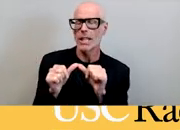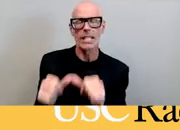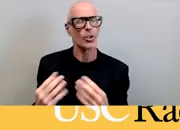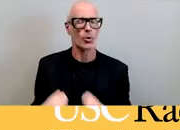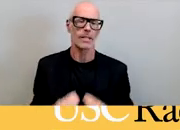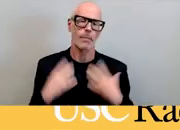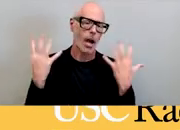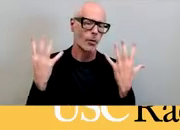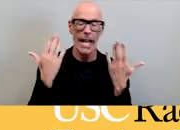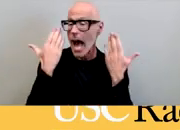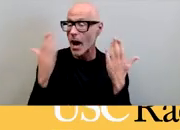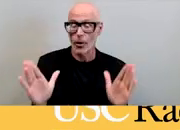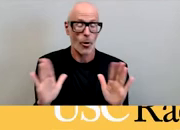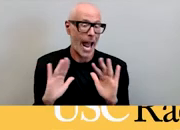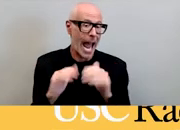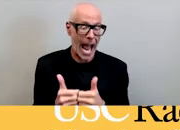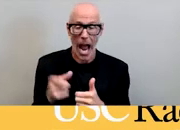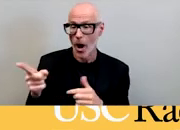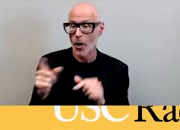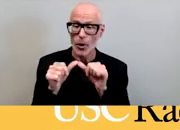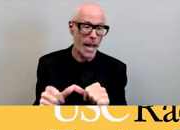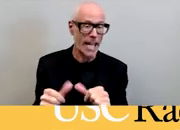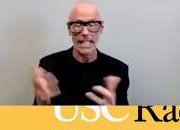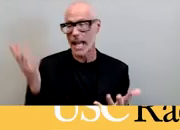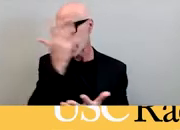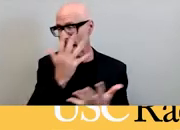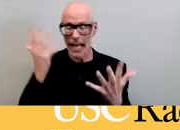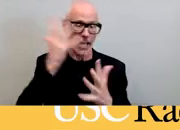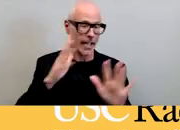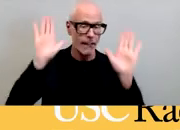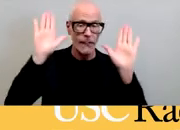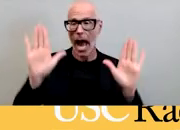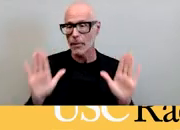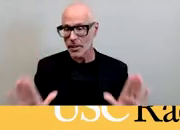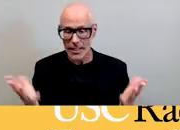i don't know how in the world you maintain your fabulousness uh all these years later but i'm just